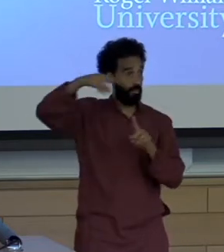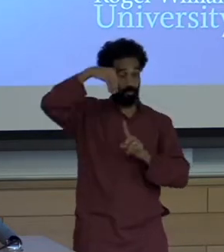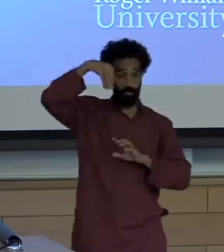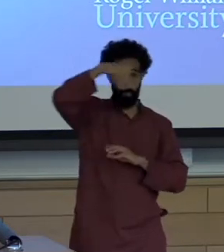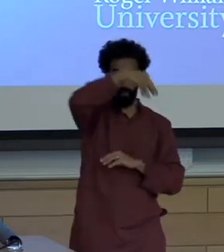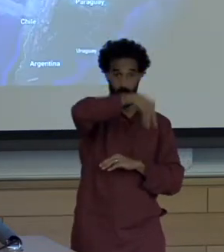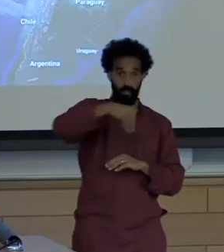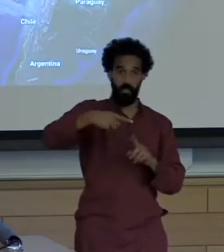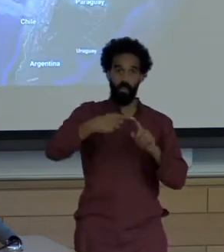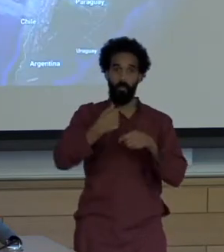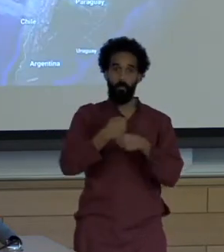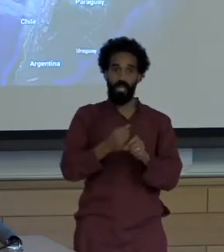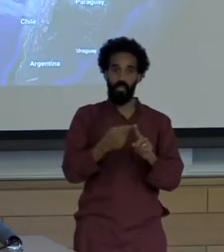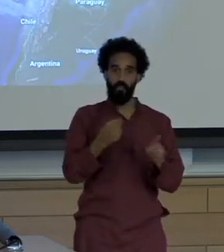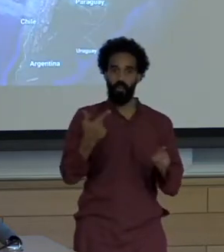Here's the first one